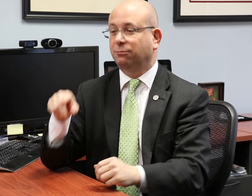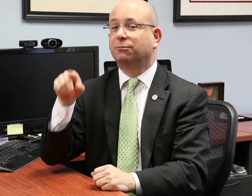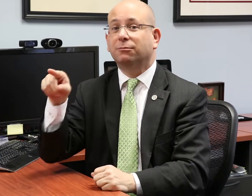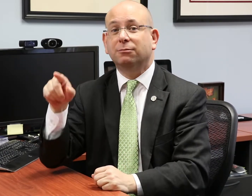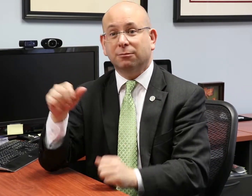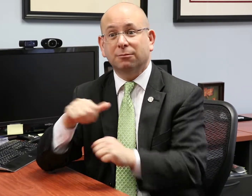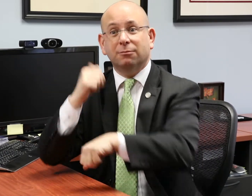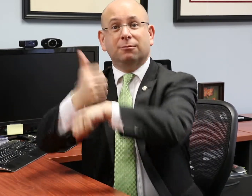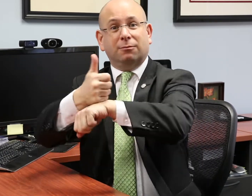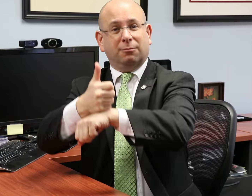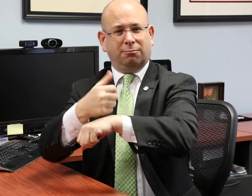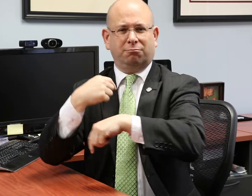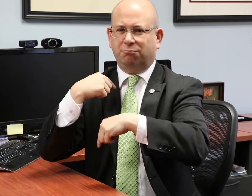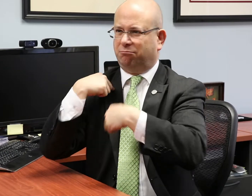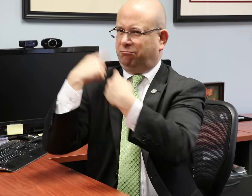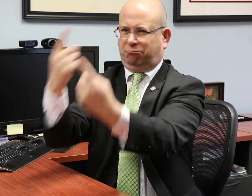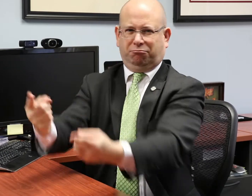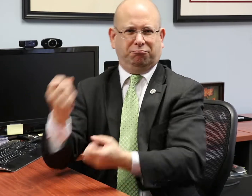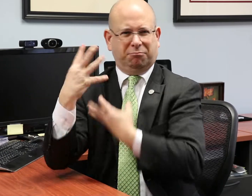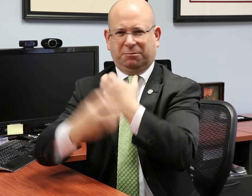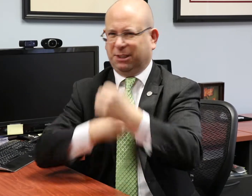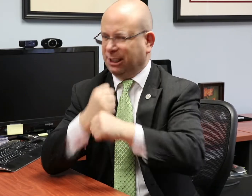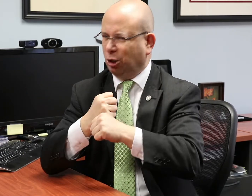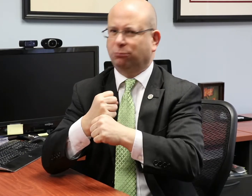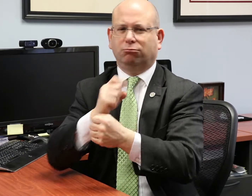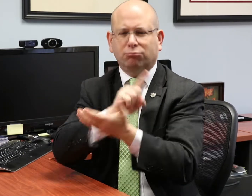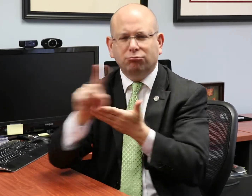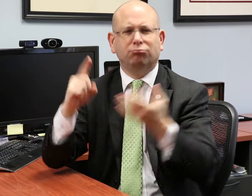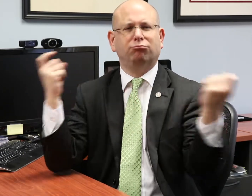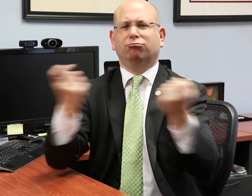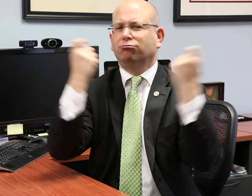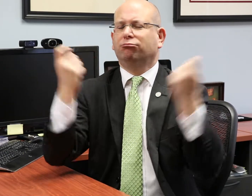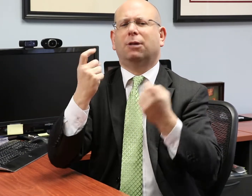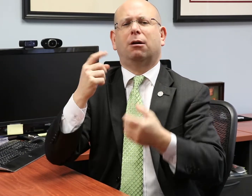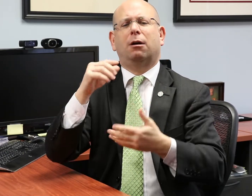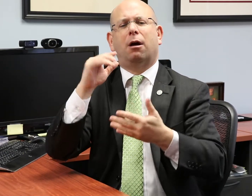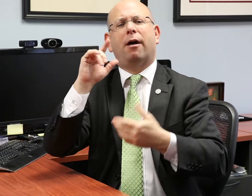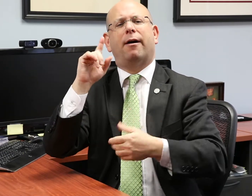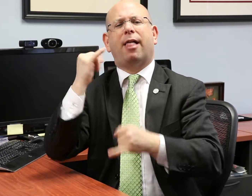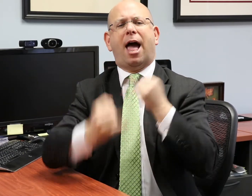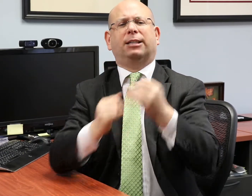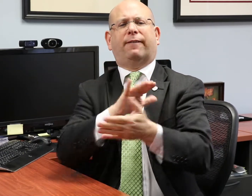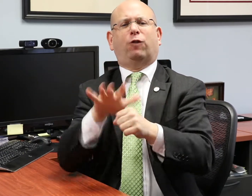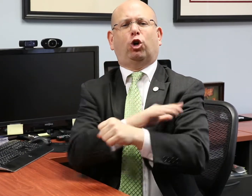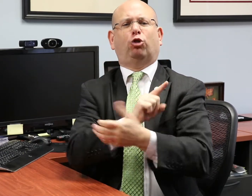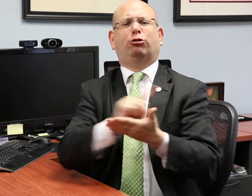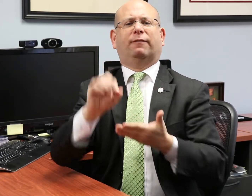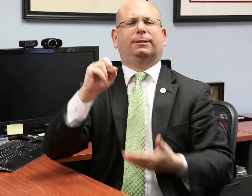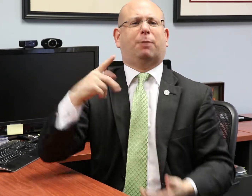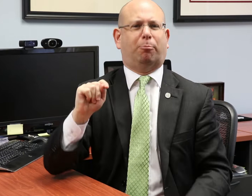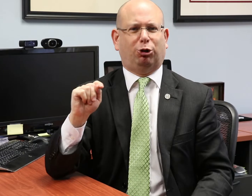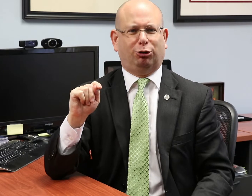WFD established this one week annual awareness campaign many years ago and set it for the last full week of September.